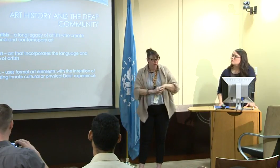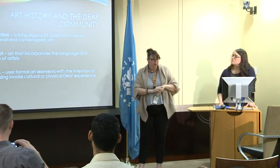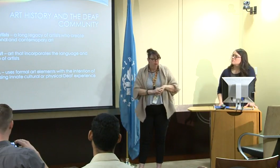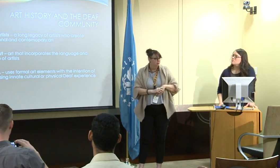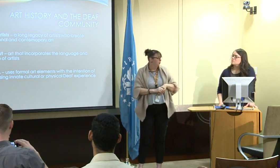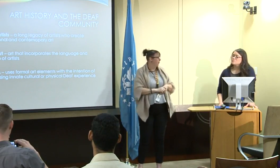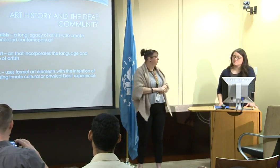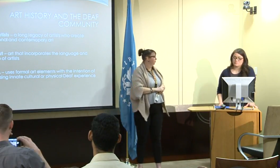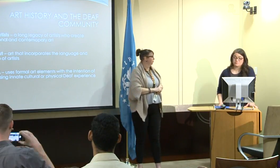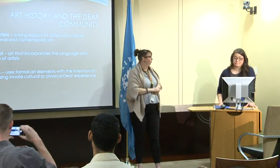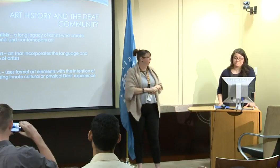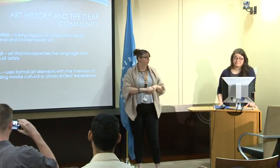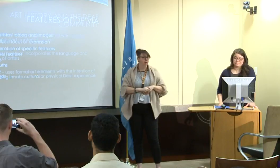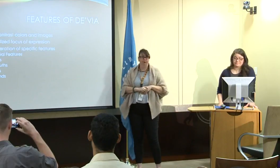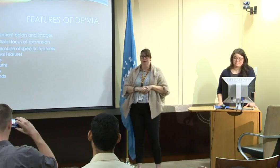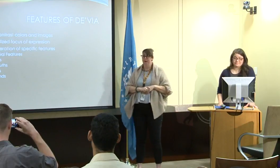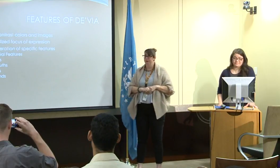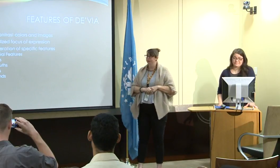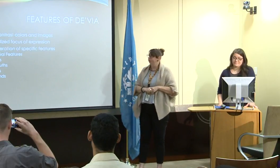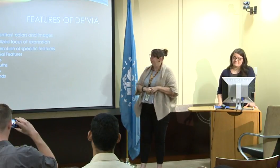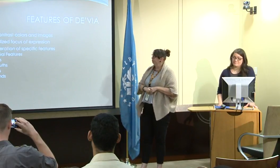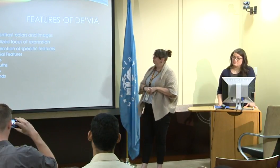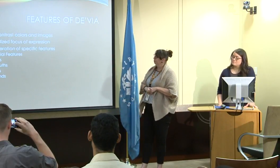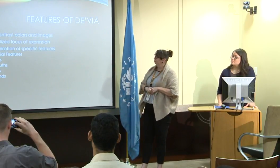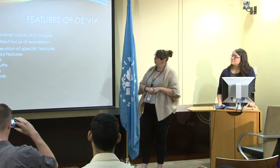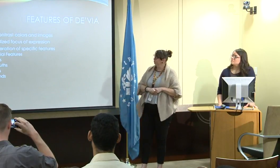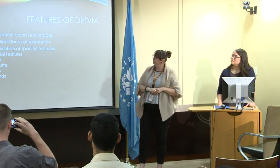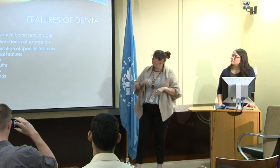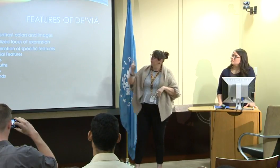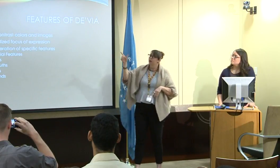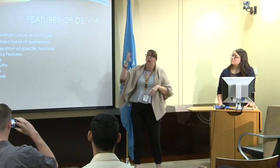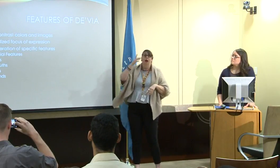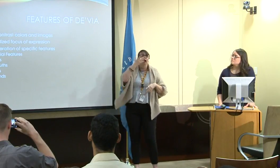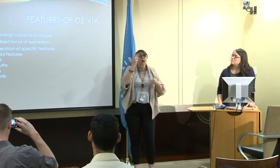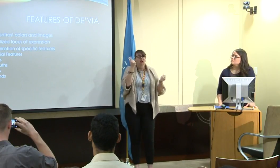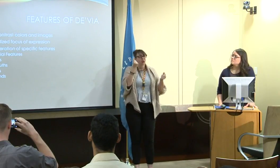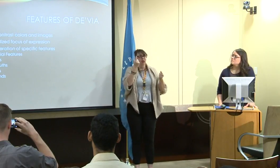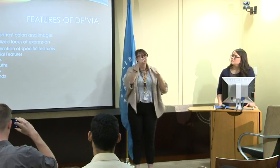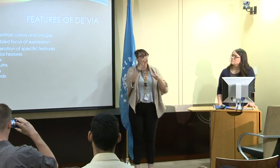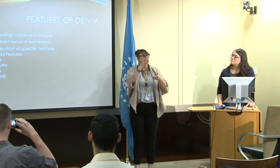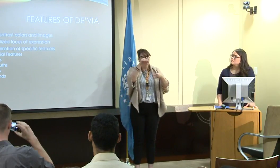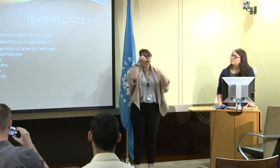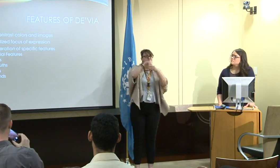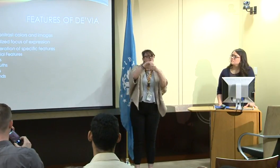our bodies, our sign language, that are all included in De'VIA.